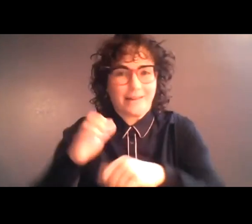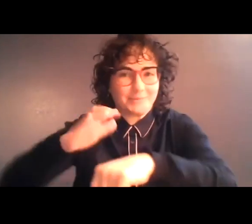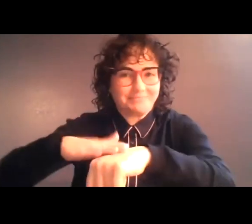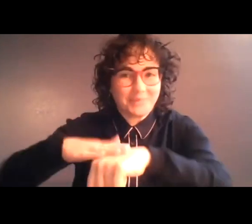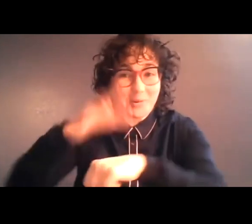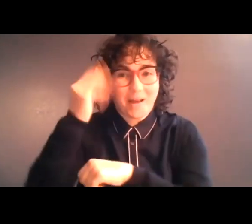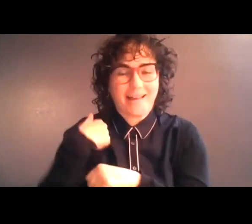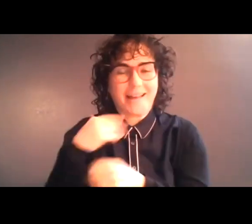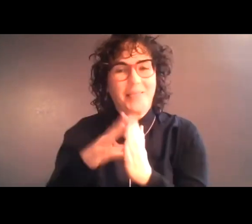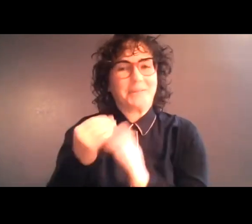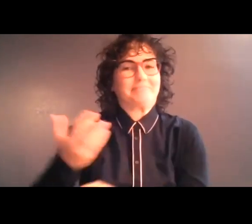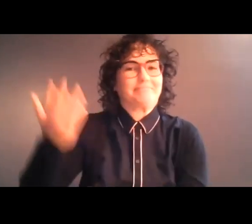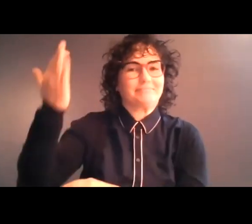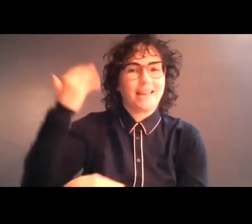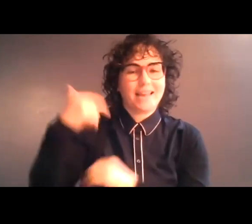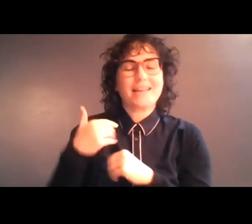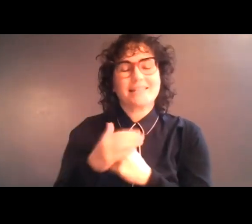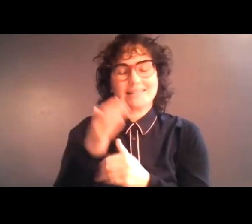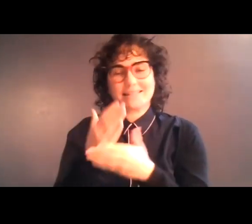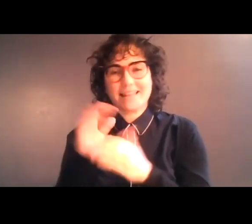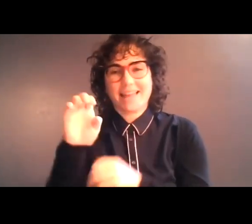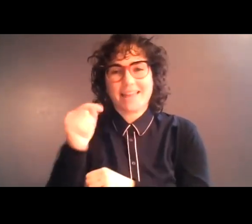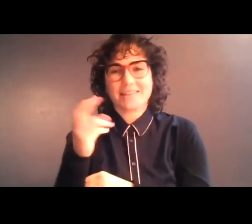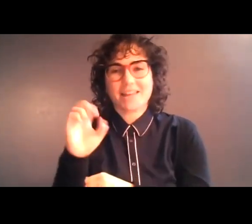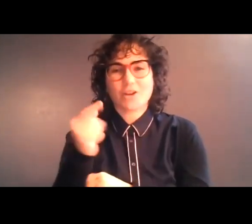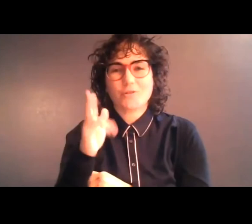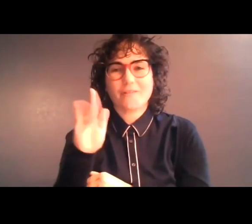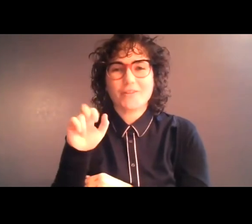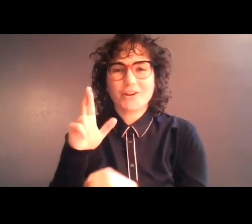past experience that ethnographers need a little content warning before they accidentally